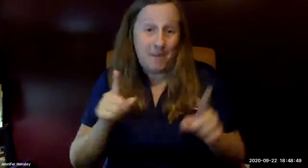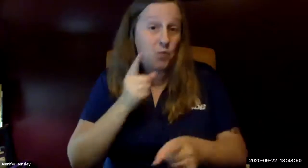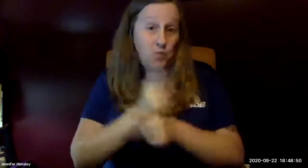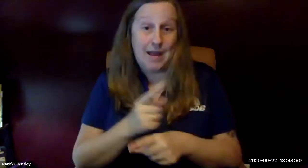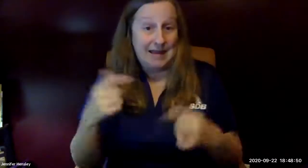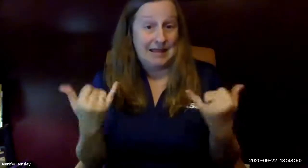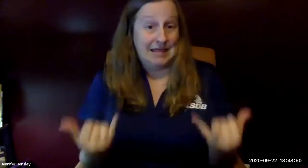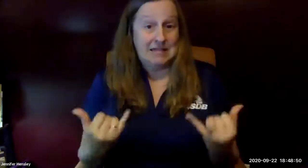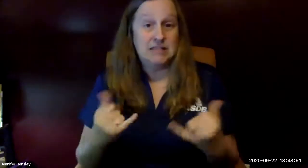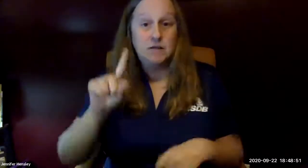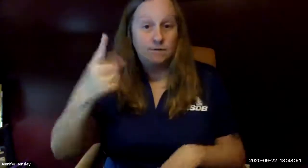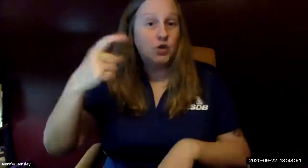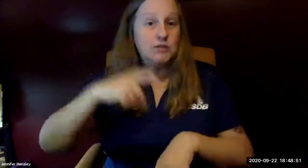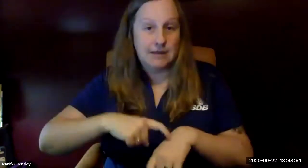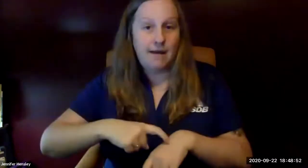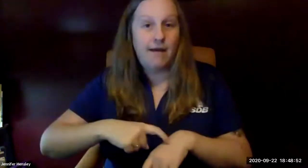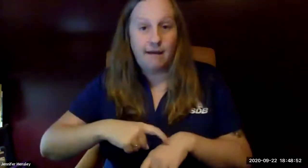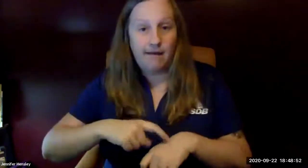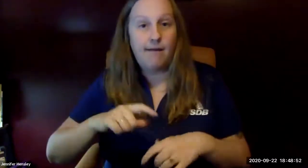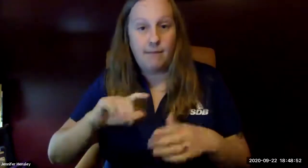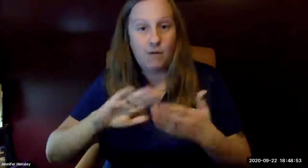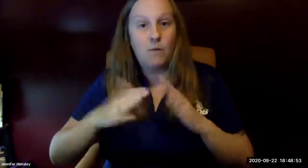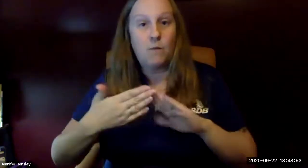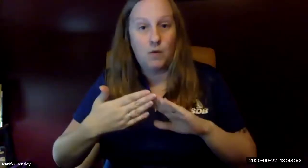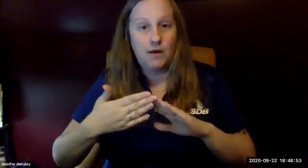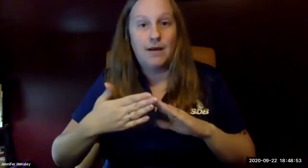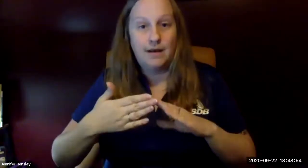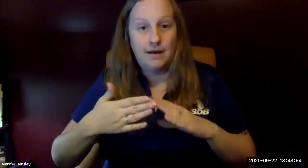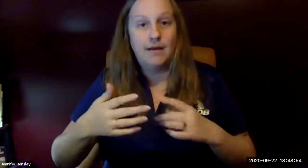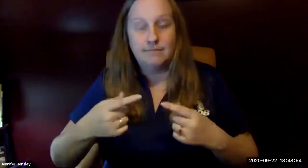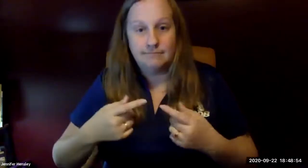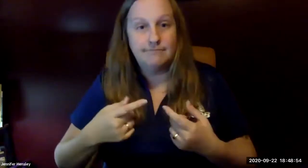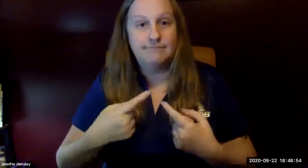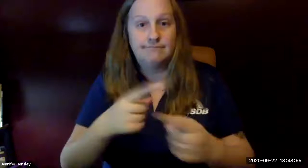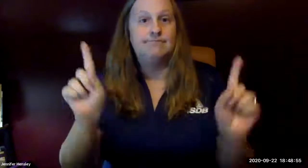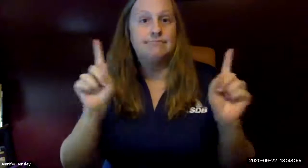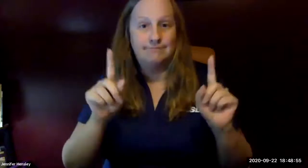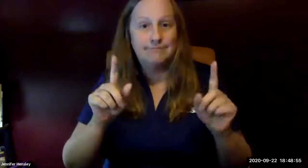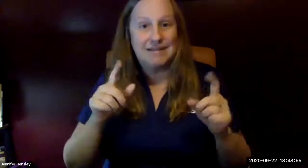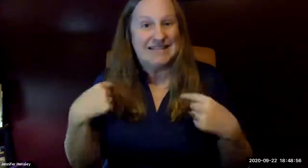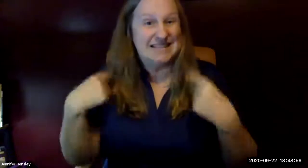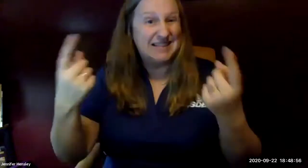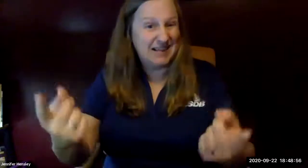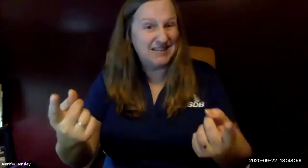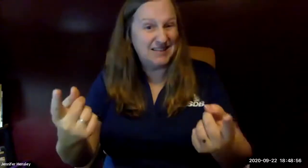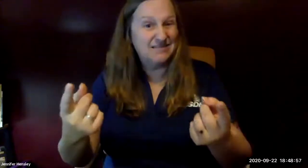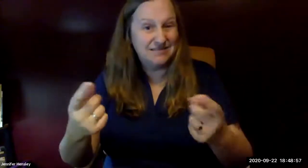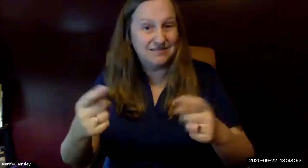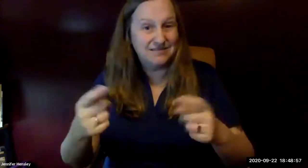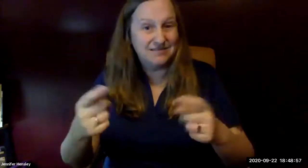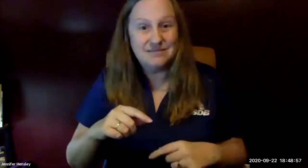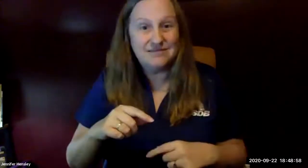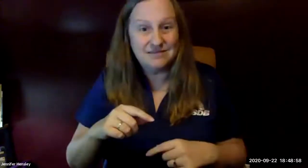but that was all we've done um and this